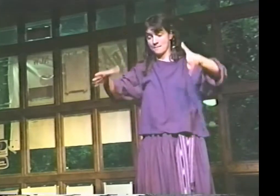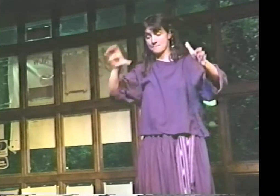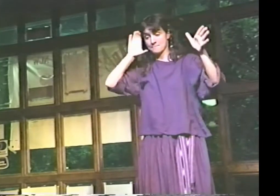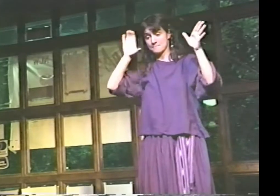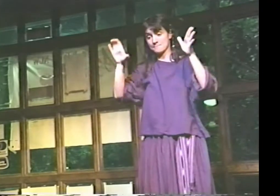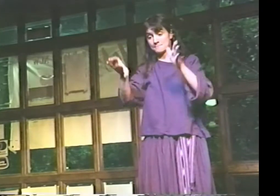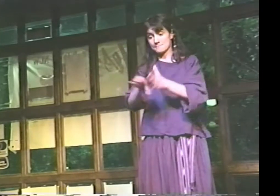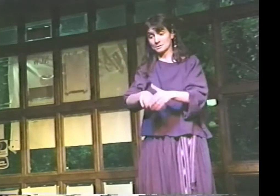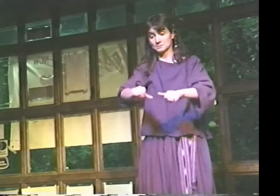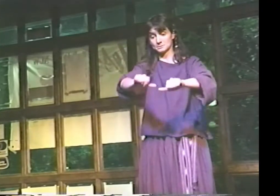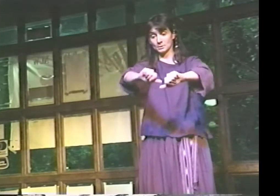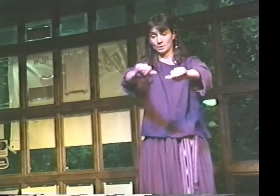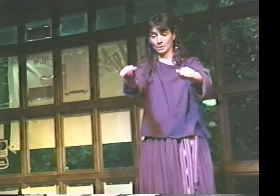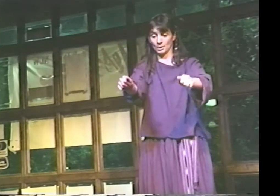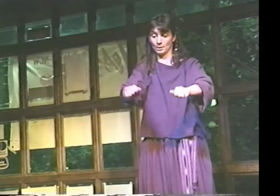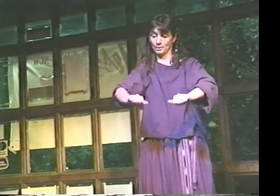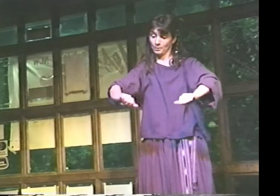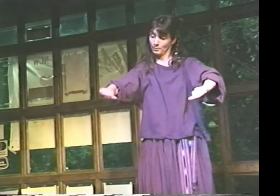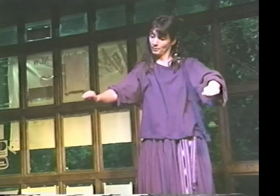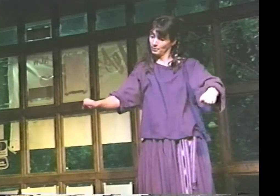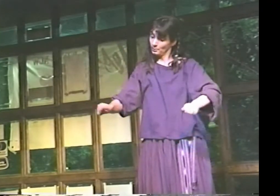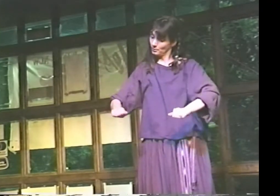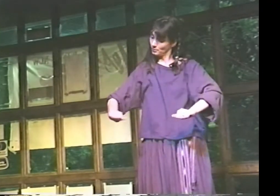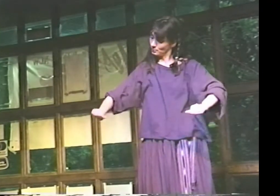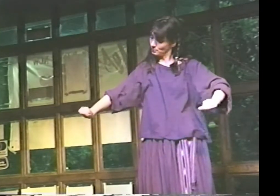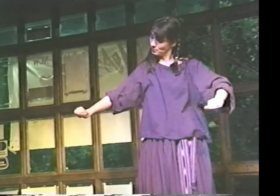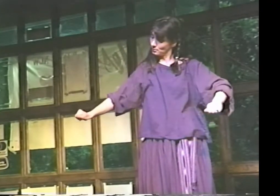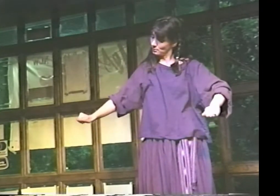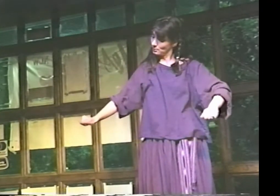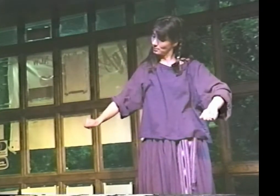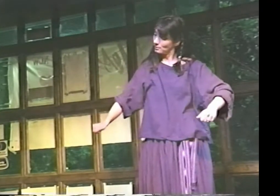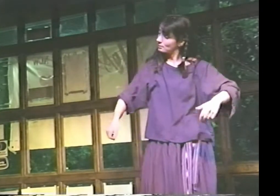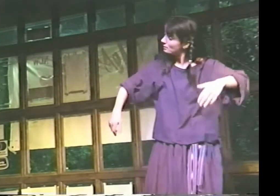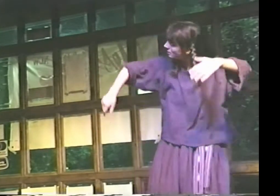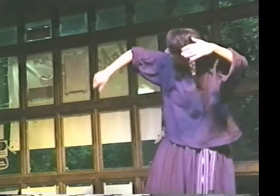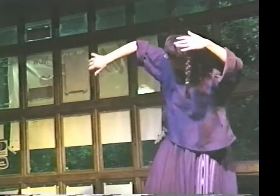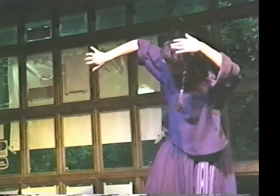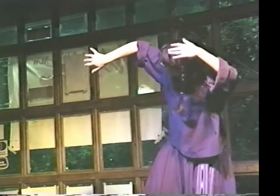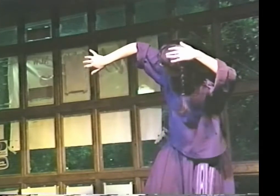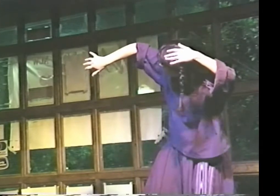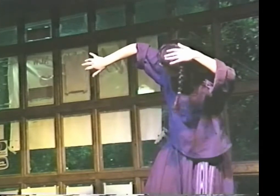"LEAVING ONLY HER PICTURE IN THE SIDEWALK.